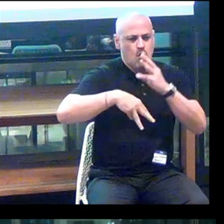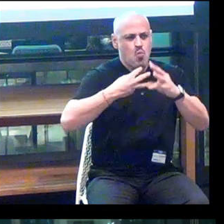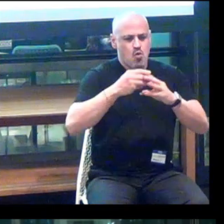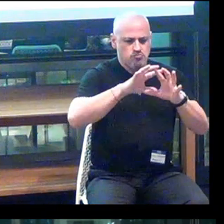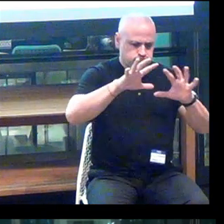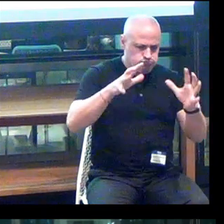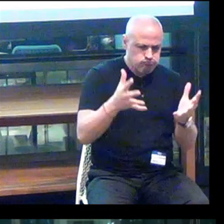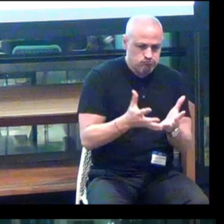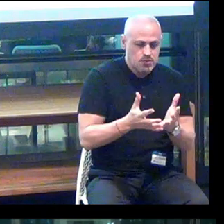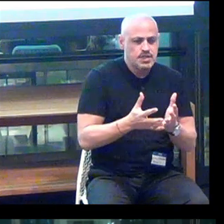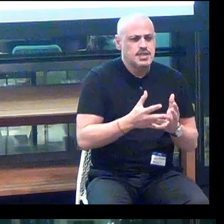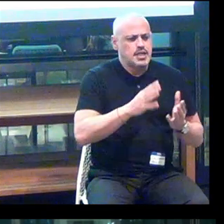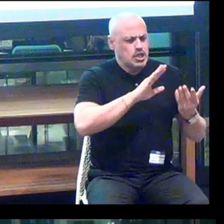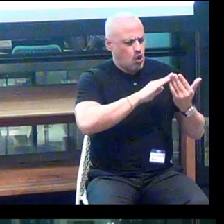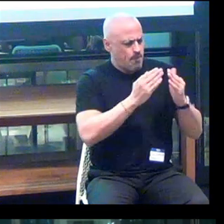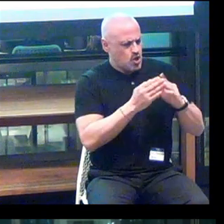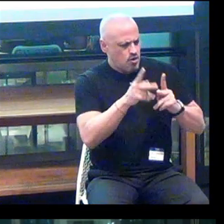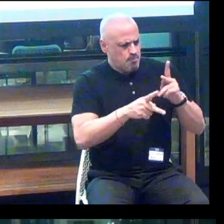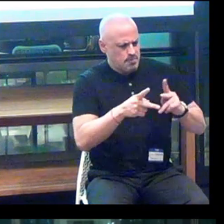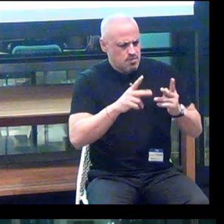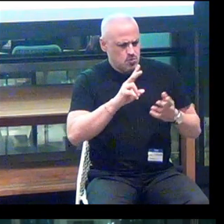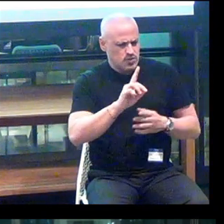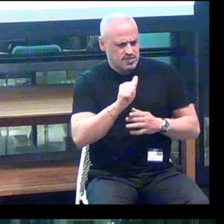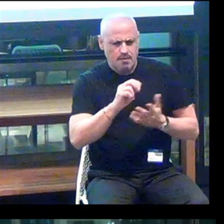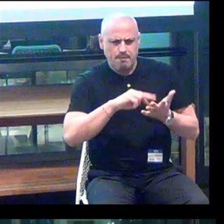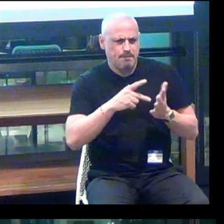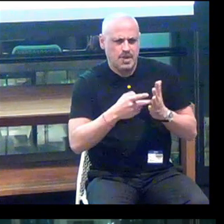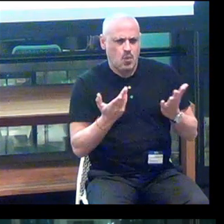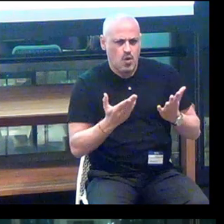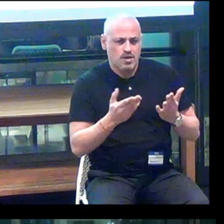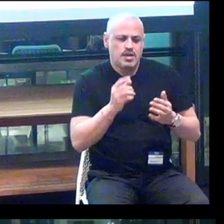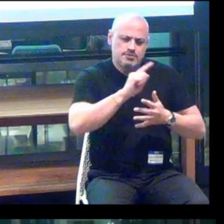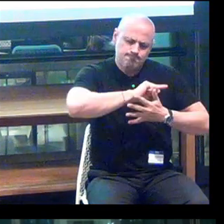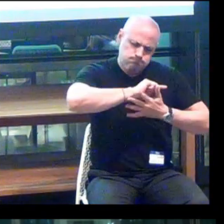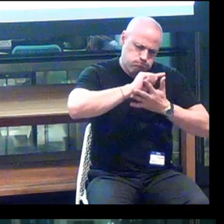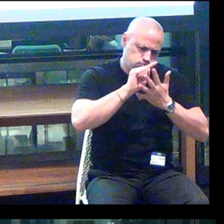And when I say community of people with disabilities, I mean all disabilities.